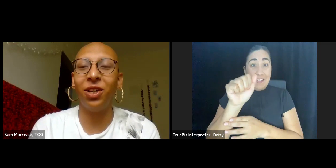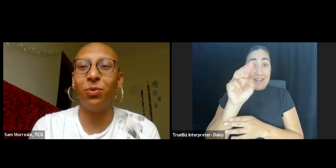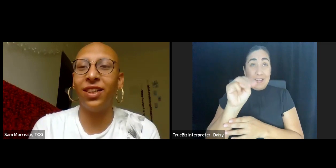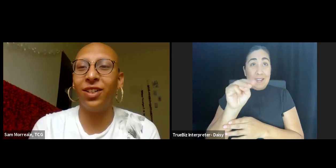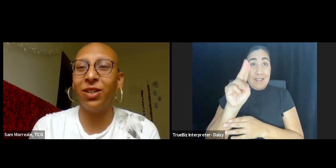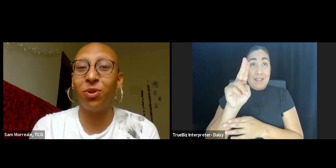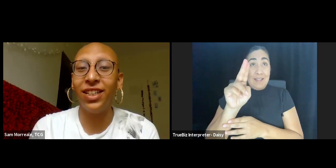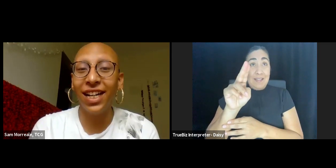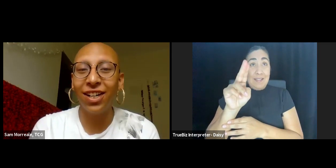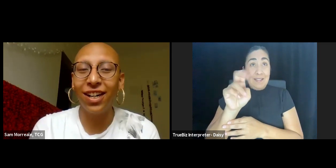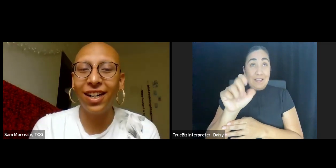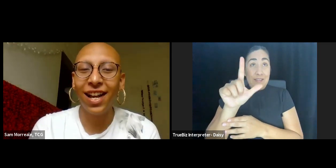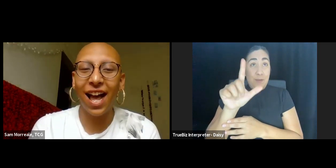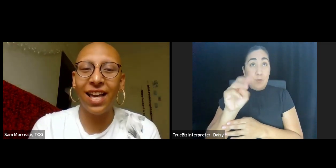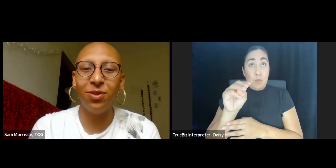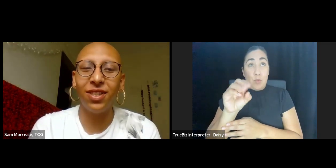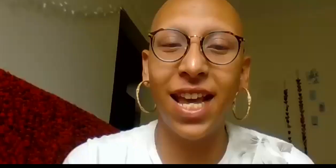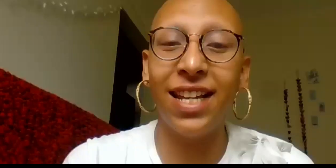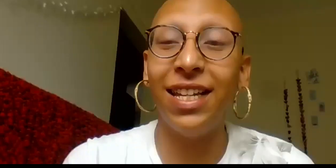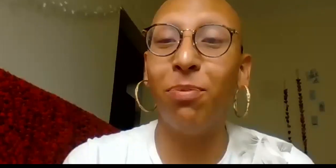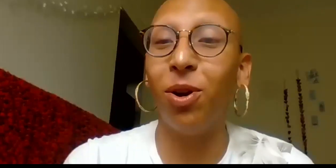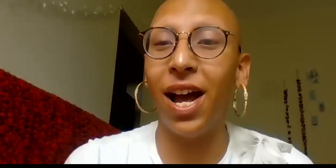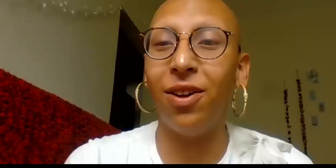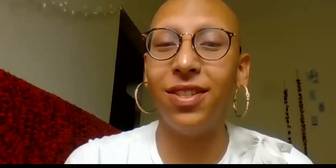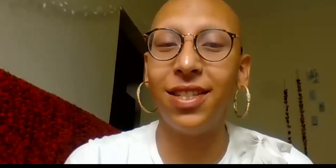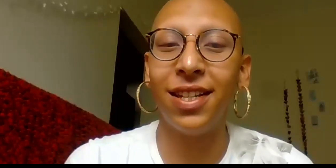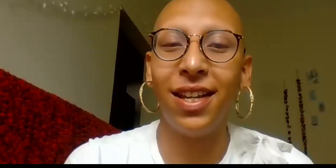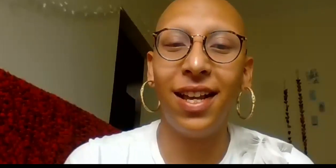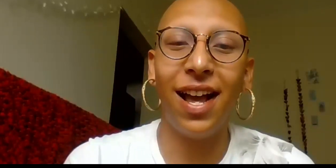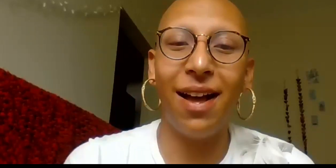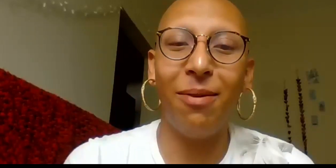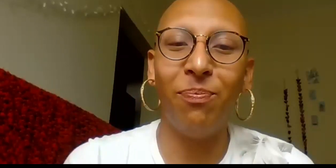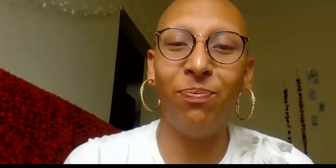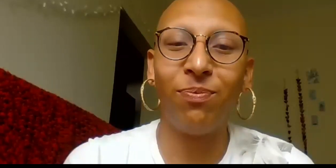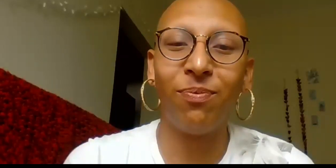I am the conferences and fieldwide learning coordinator. I used they and he pronouns.